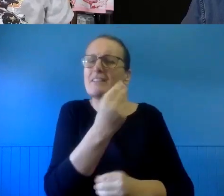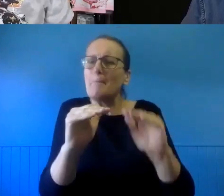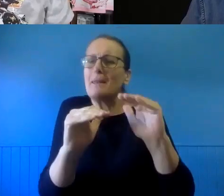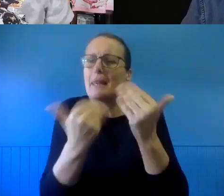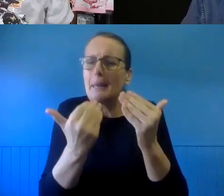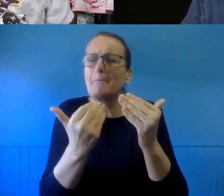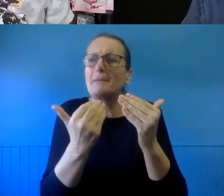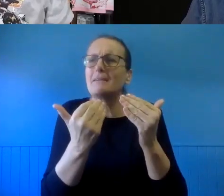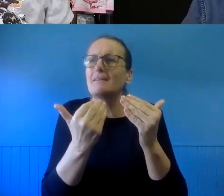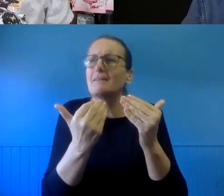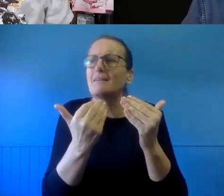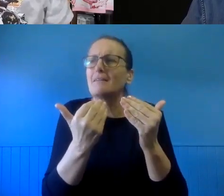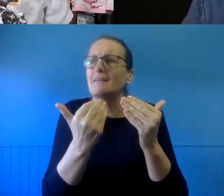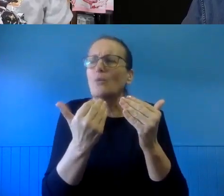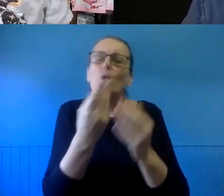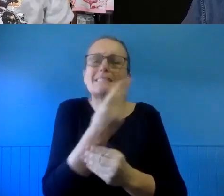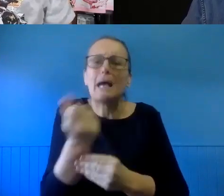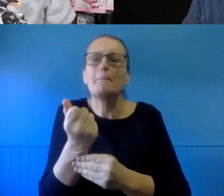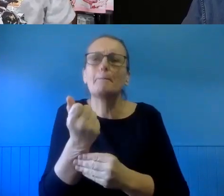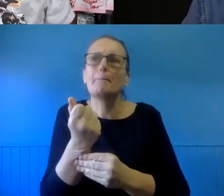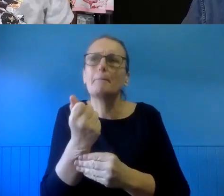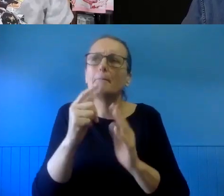You know, particularly related to the